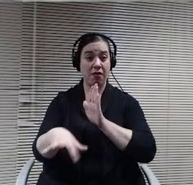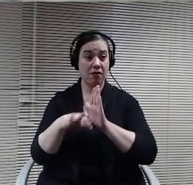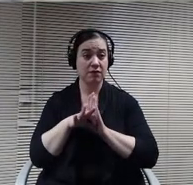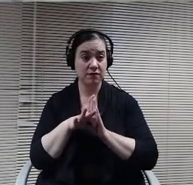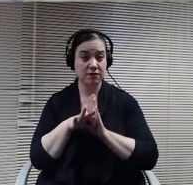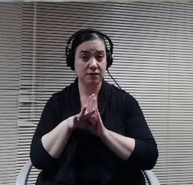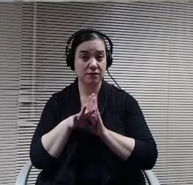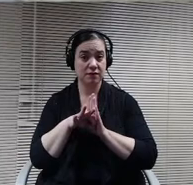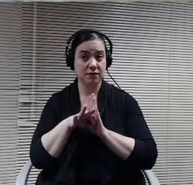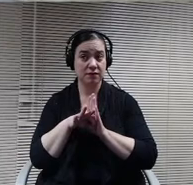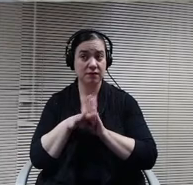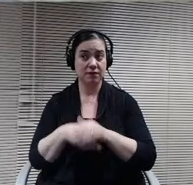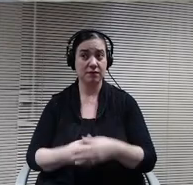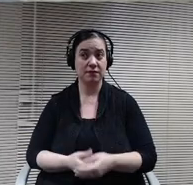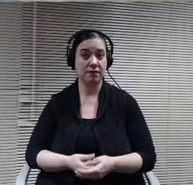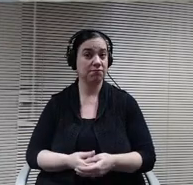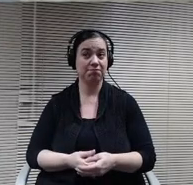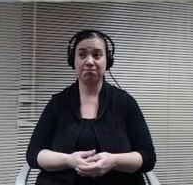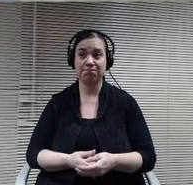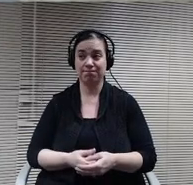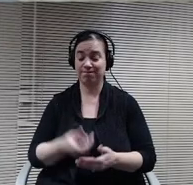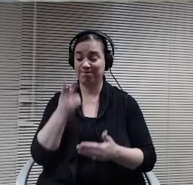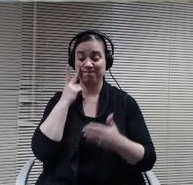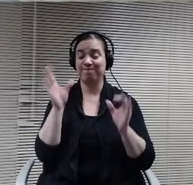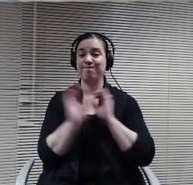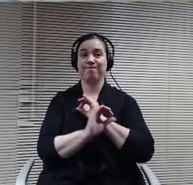OK, seeing none, can I have a motion to approve?